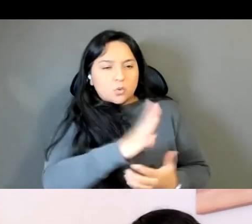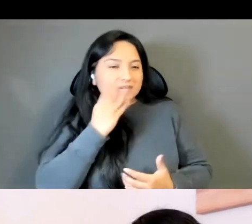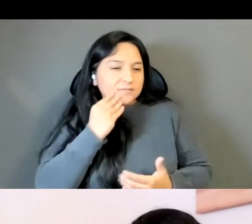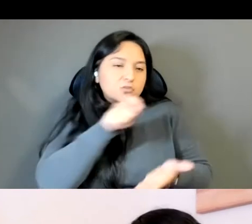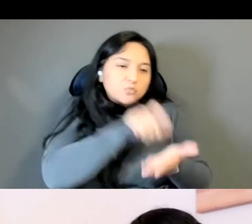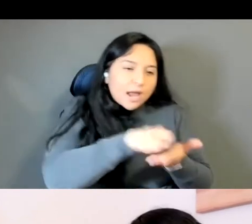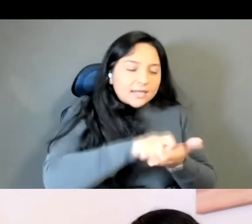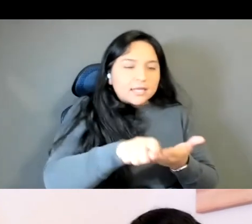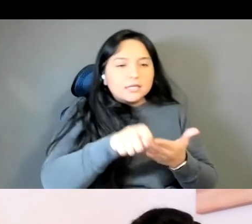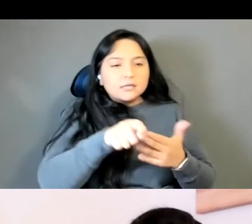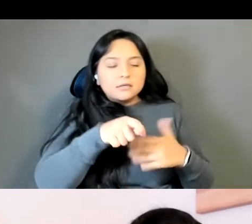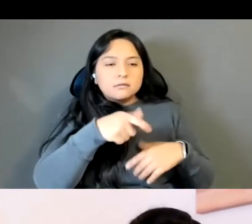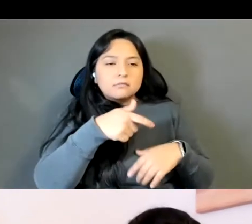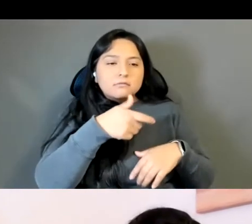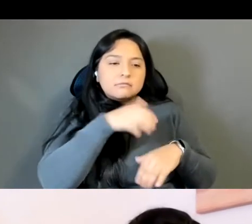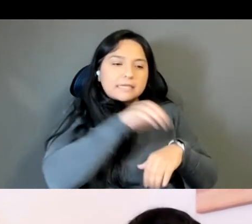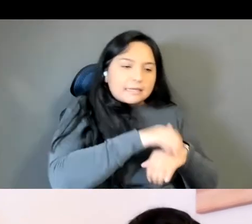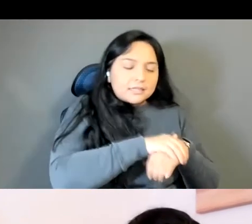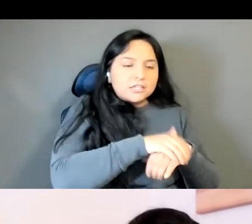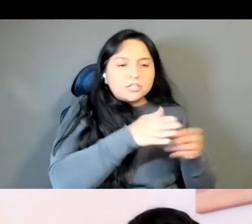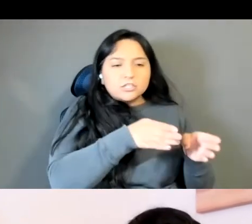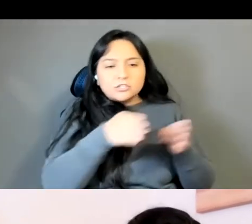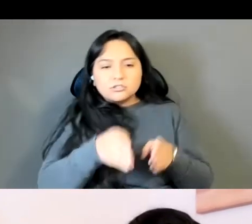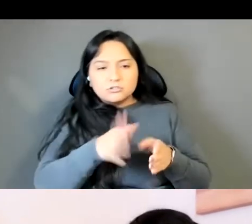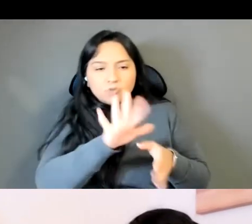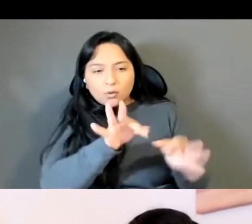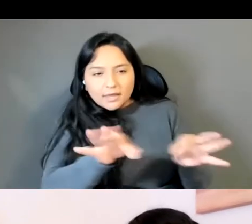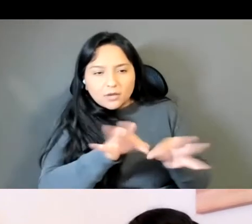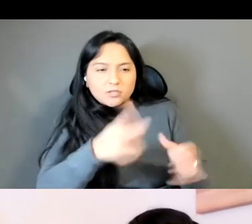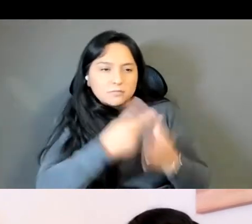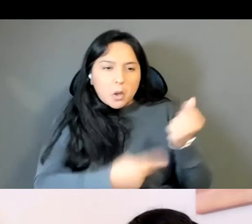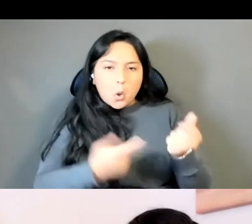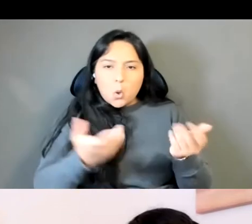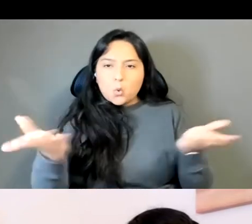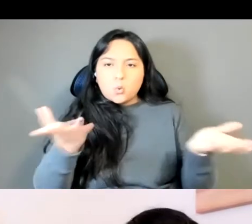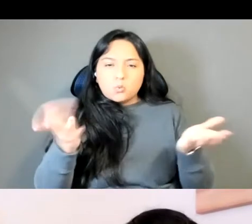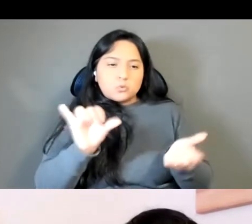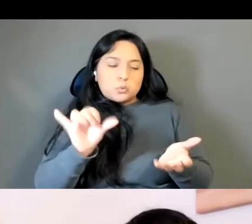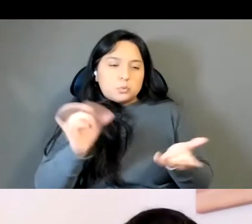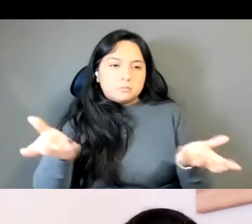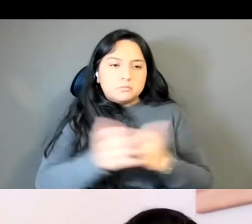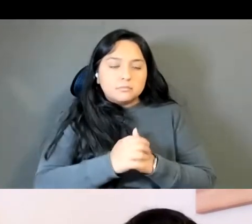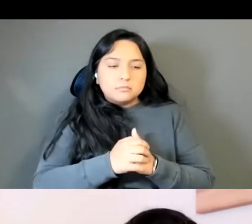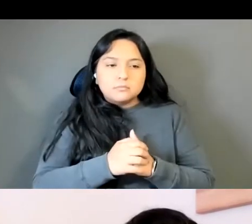Thirii Myo Kyaw Myint whatever, whoever wants I guess I can go.